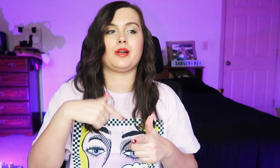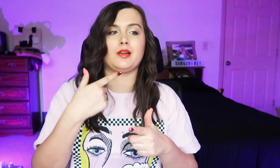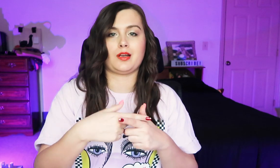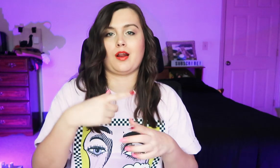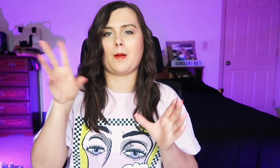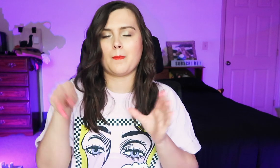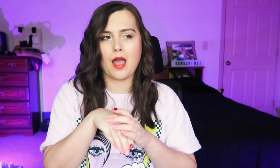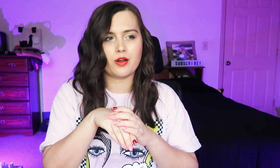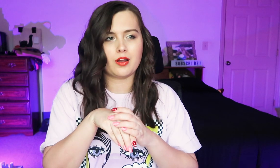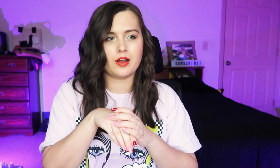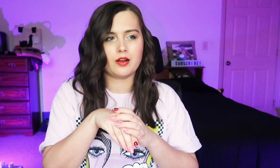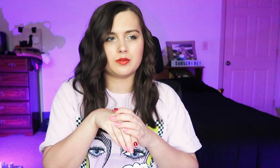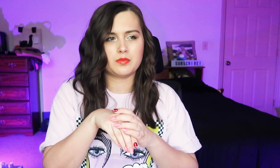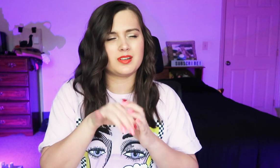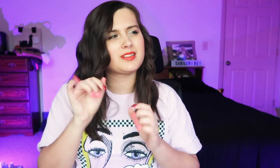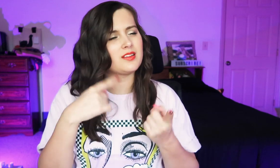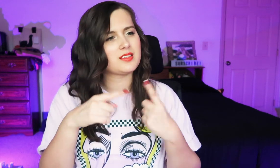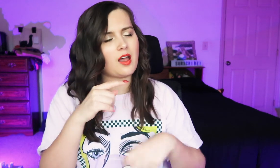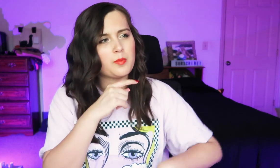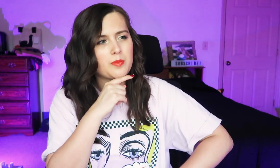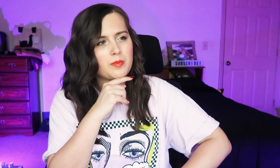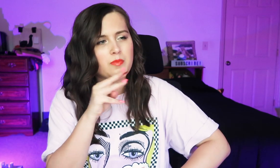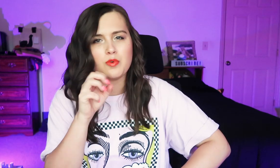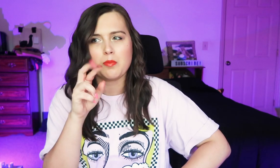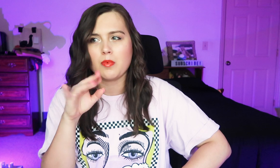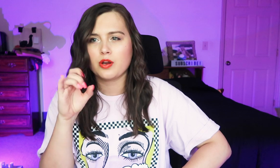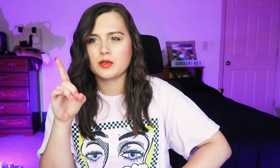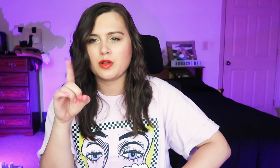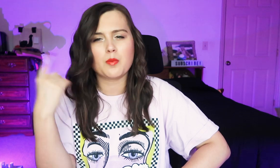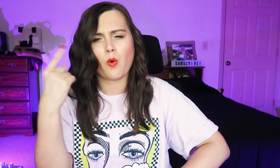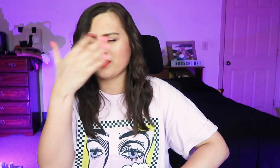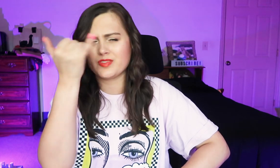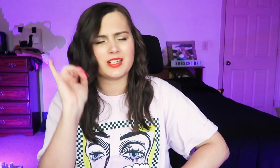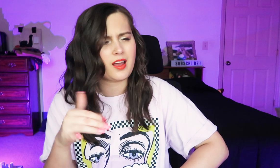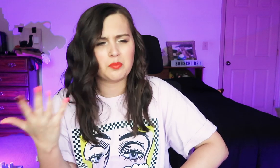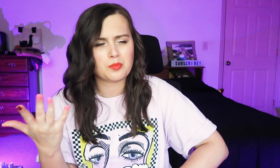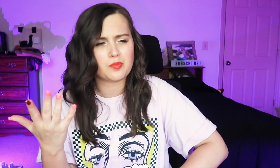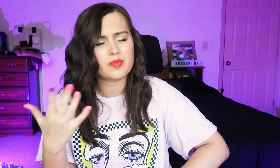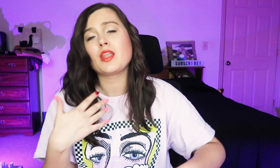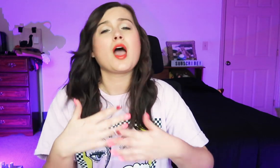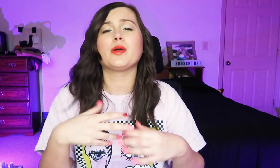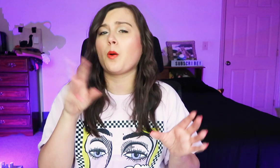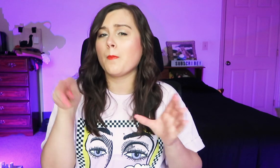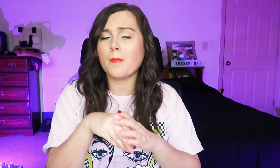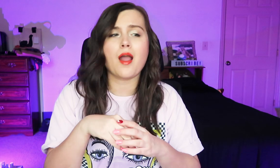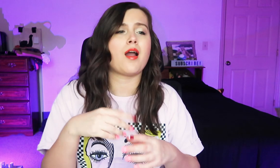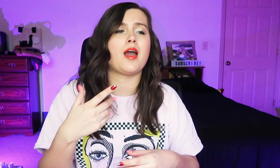And then he got married. Is that the sign for "married"? I'm always forgetting that one. Anyway, he got married.